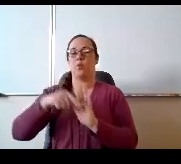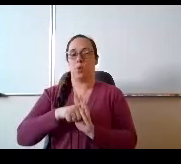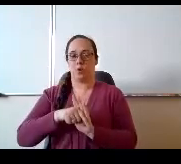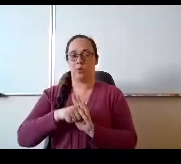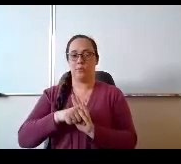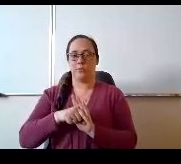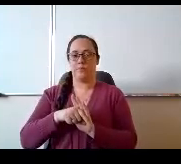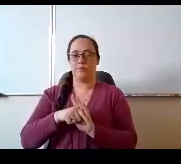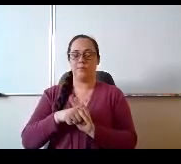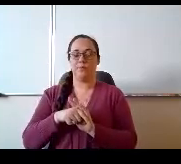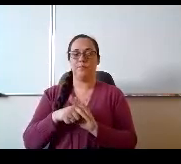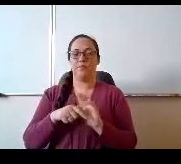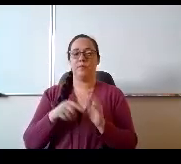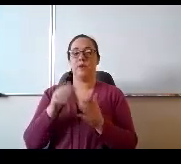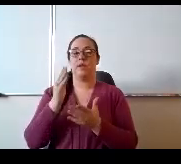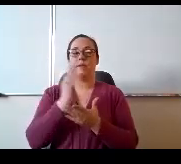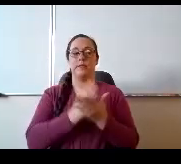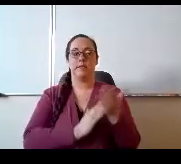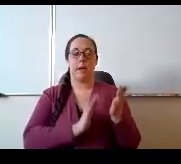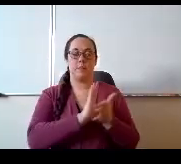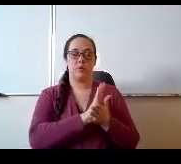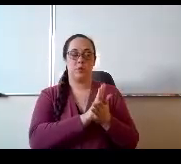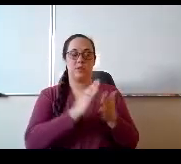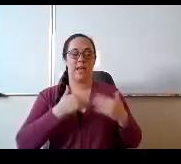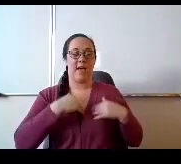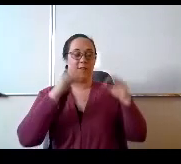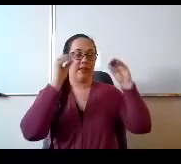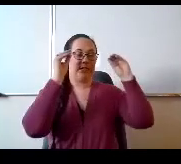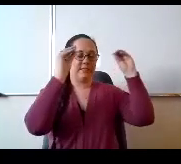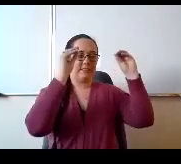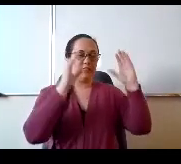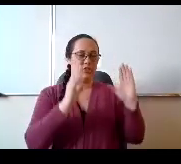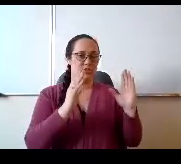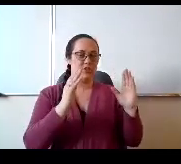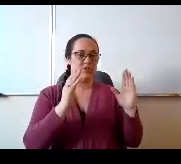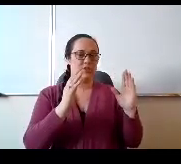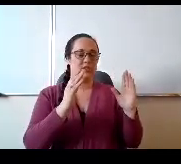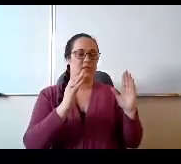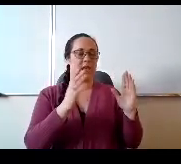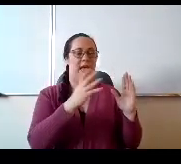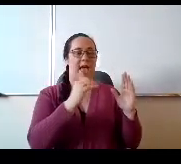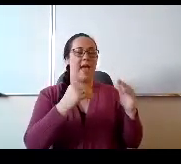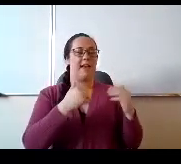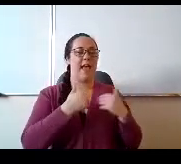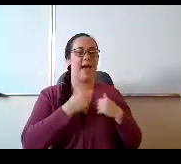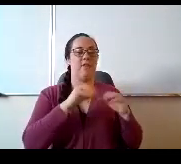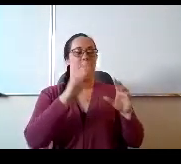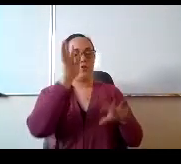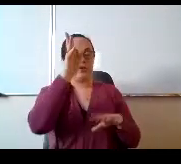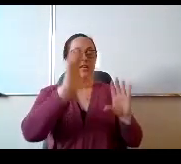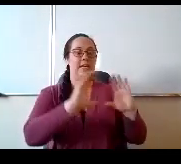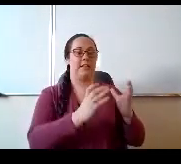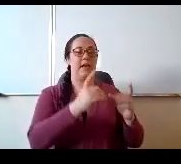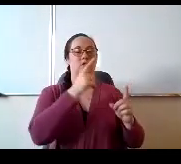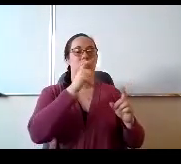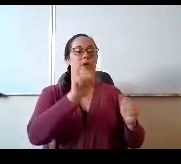Some schools have teachers teaching an overage and have created a class that can address kids who can't be there after school or